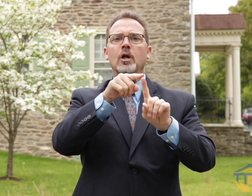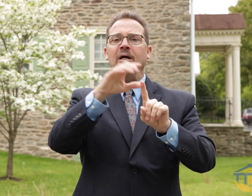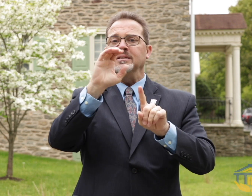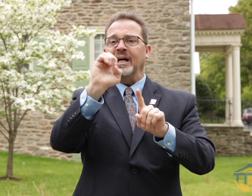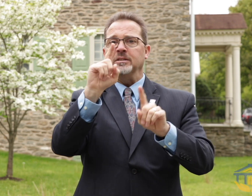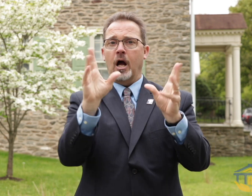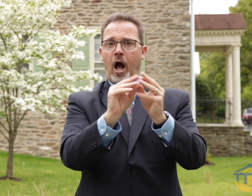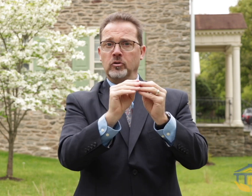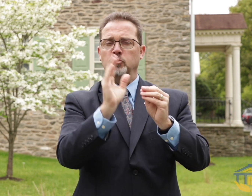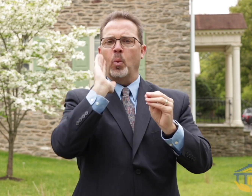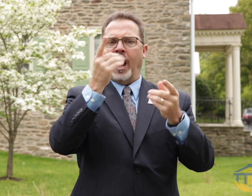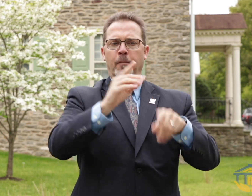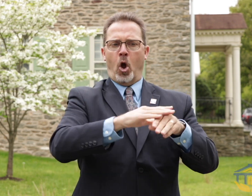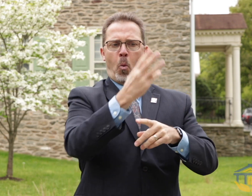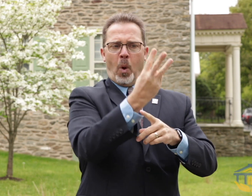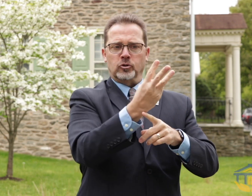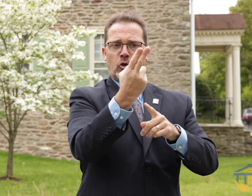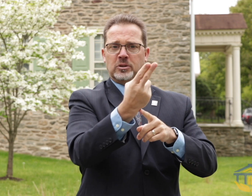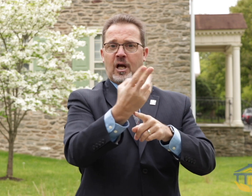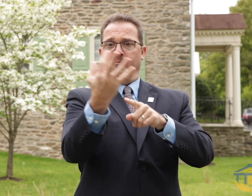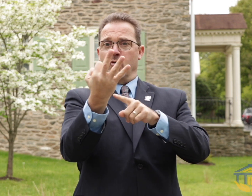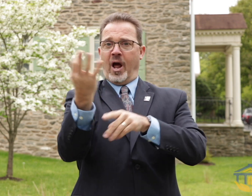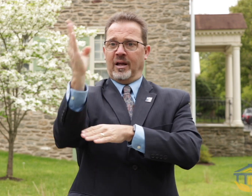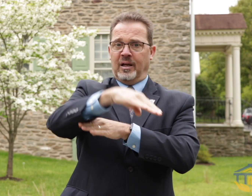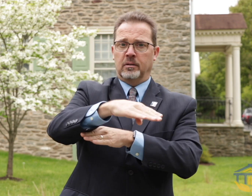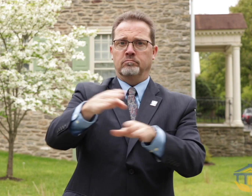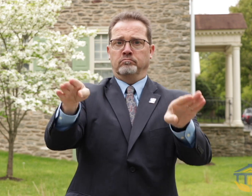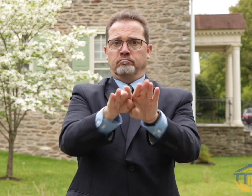Philadelphia. The conference will be Wednesday, Thursday and Friday.